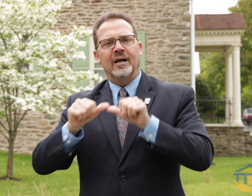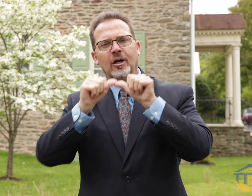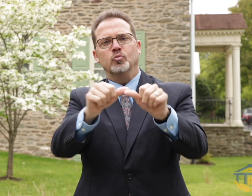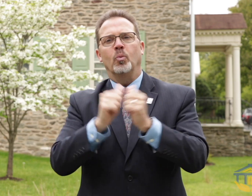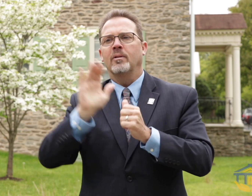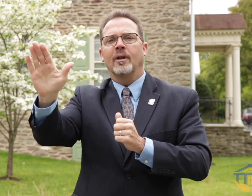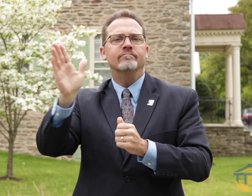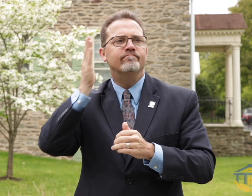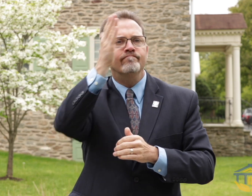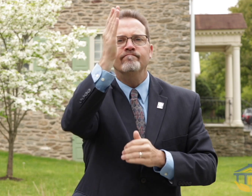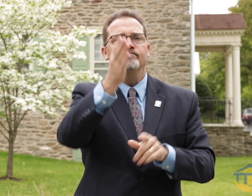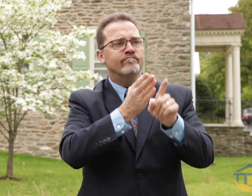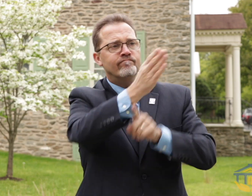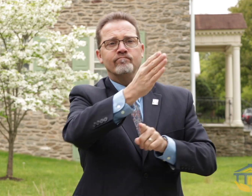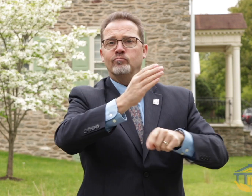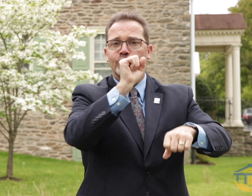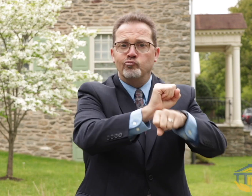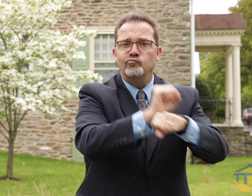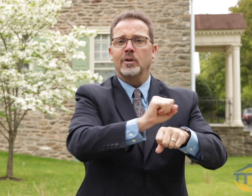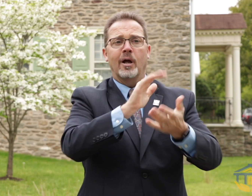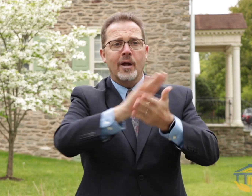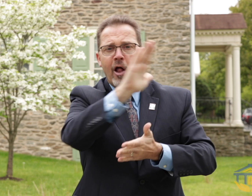as well. We look forward to additional ways to support our students in their